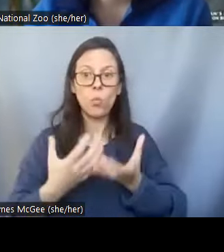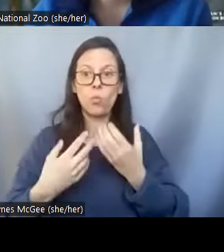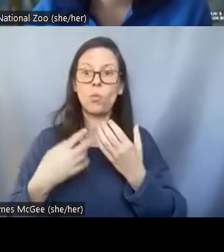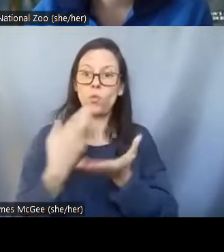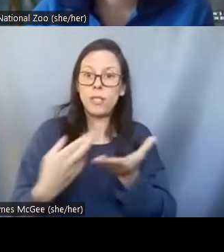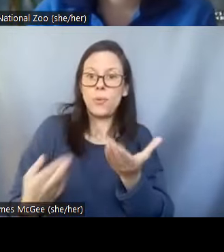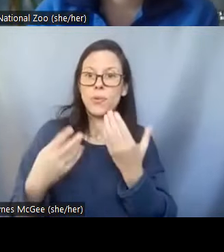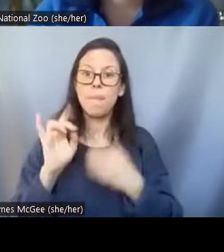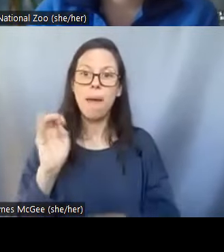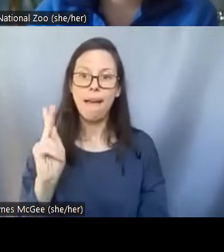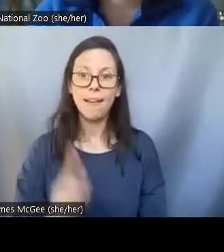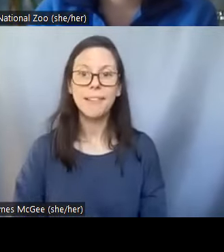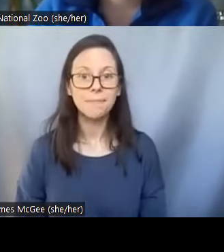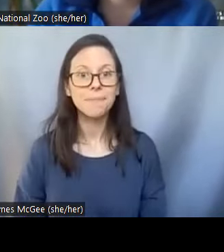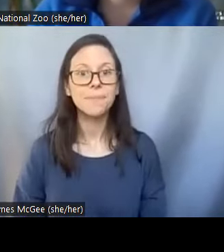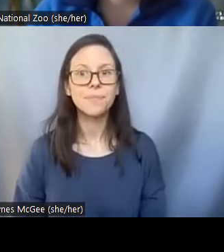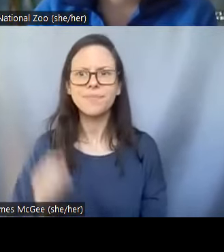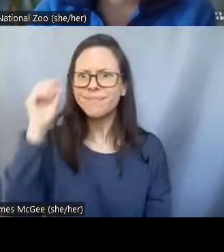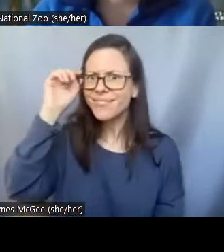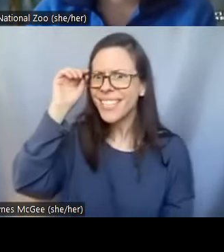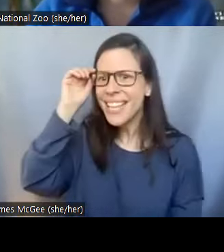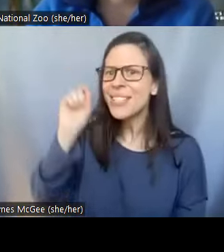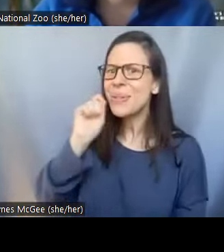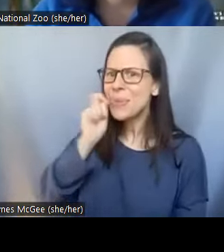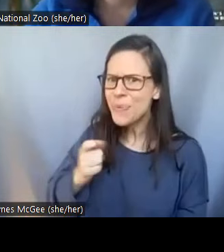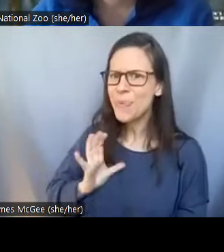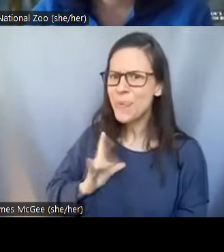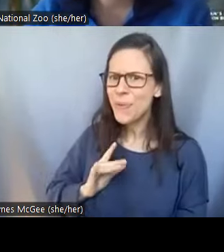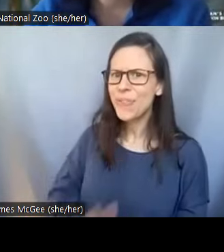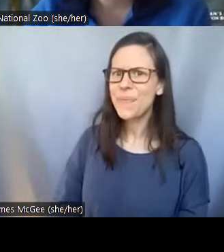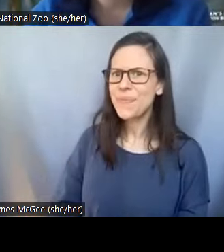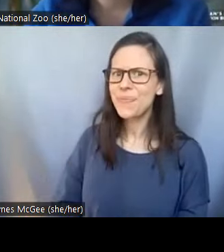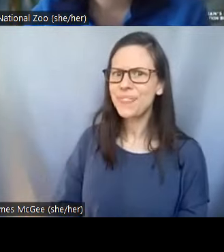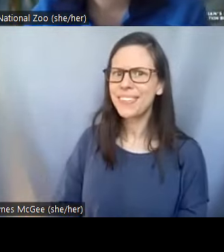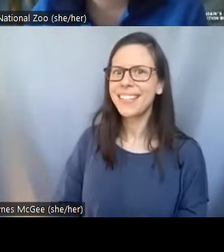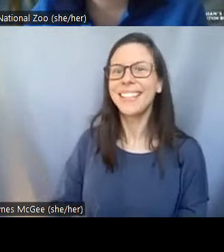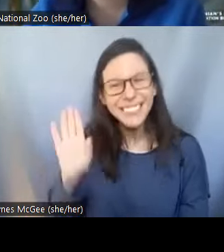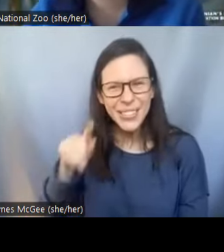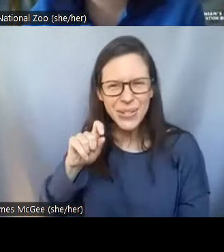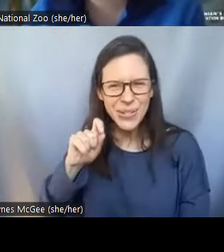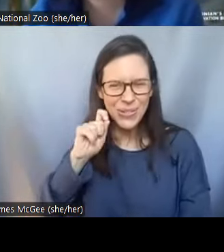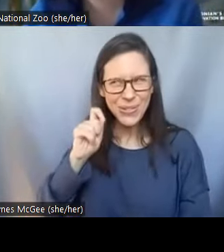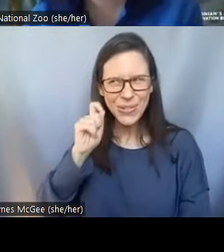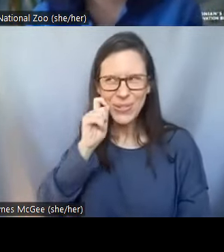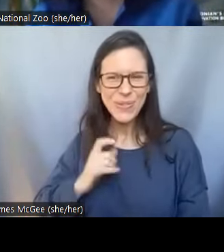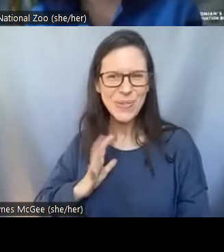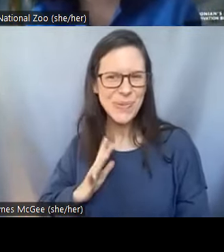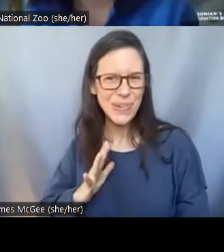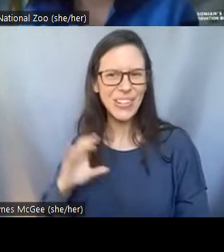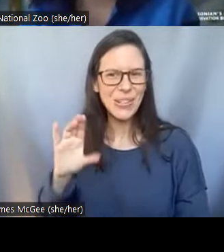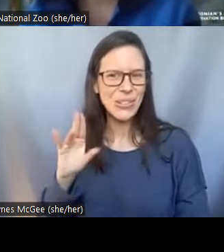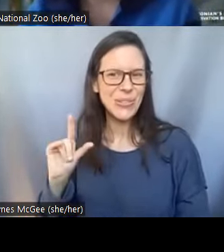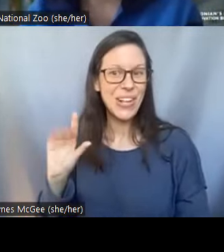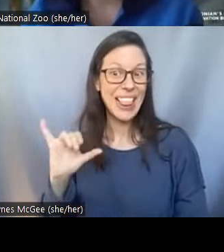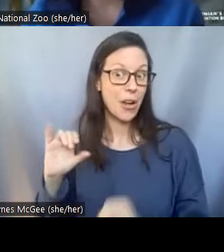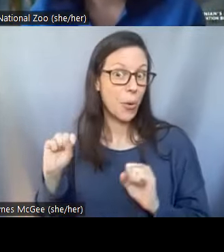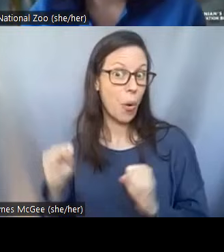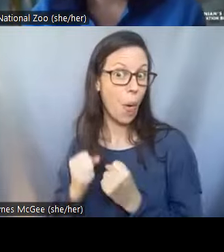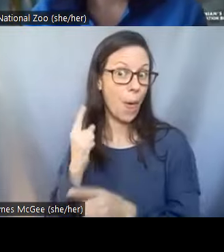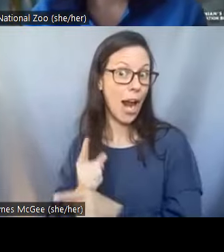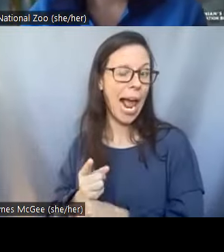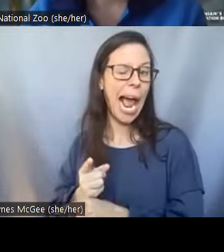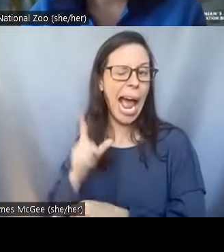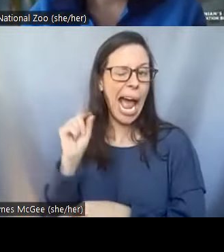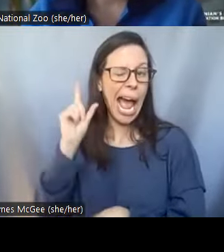Shellie: This is so cool because it's cold, get it. This is really really neat. So in the